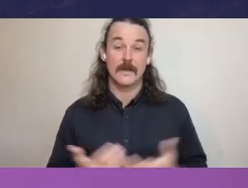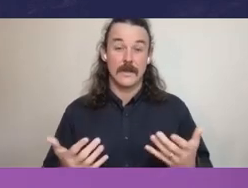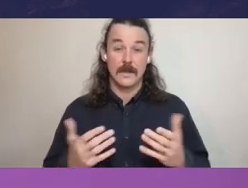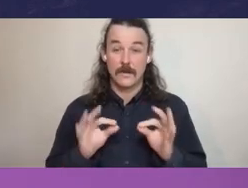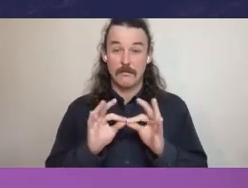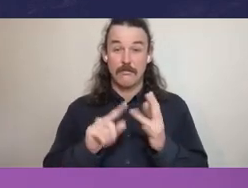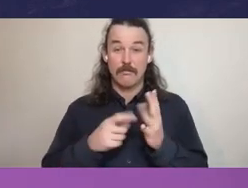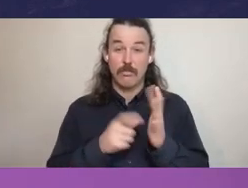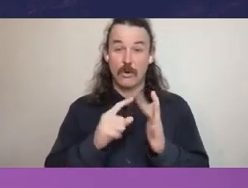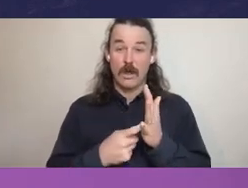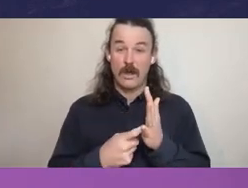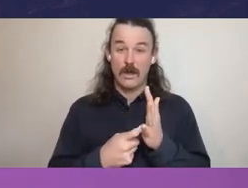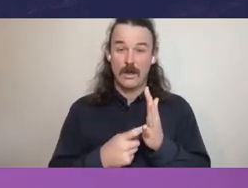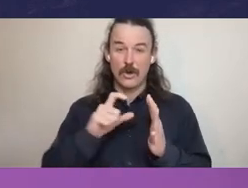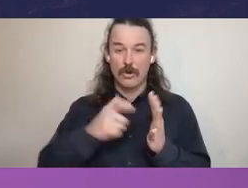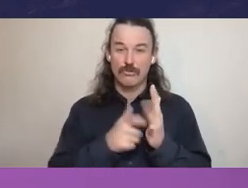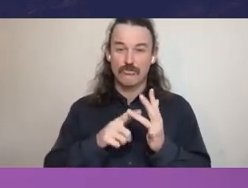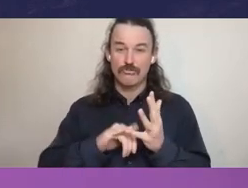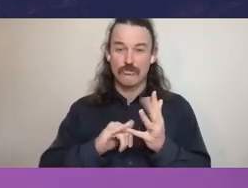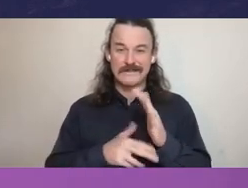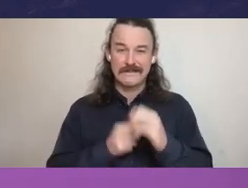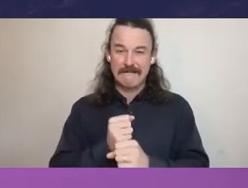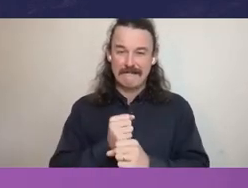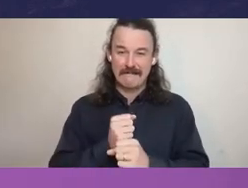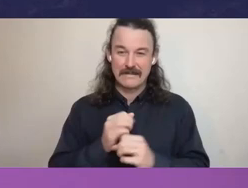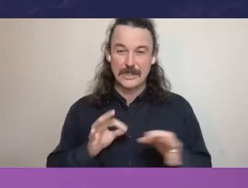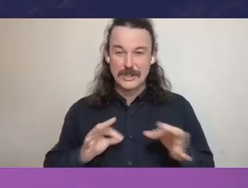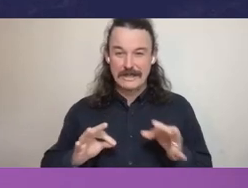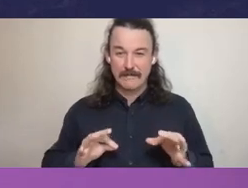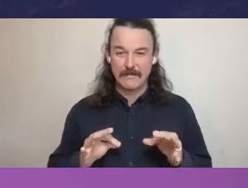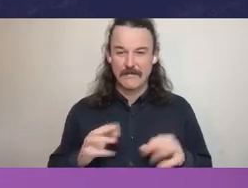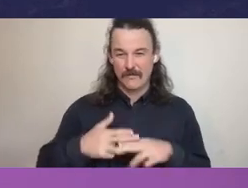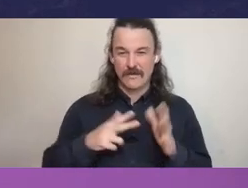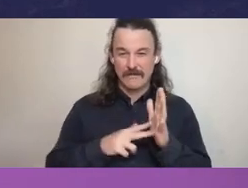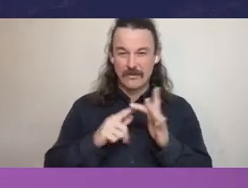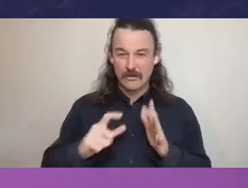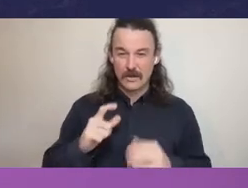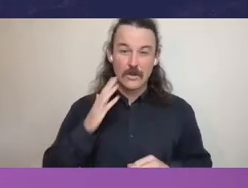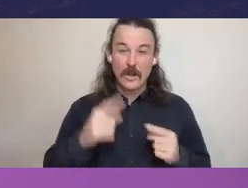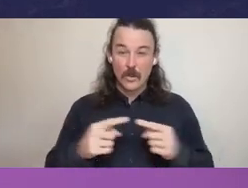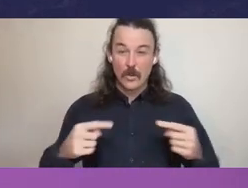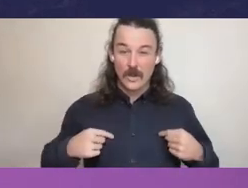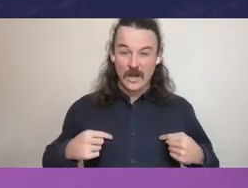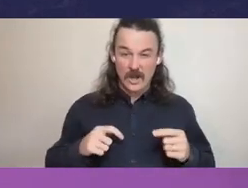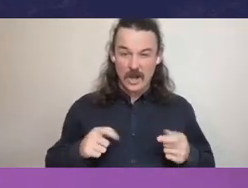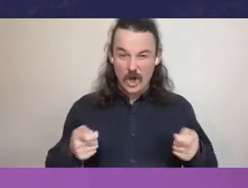scheme when Victoria was not only locked down quite recently that people were locked out.